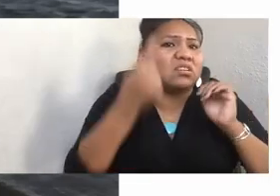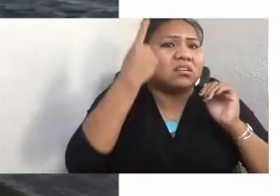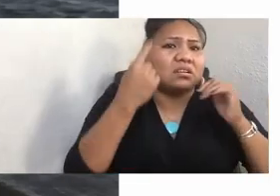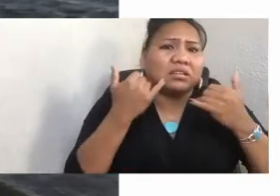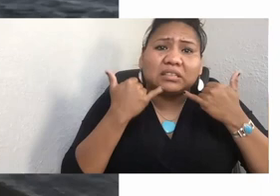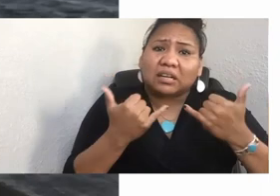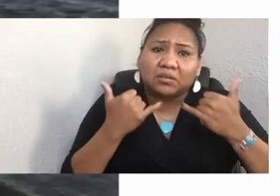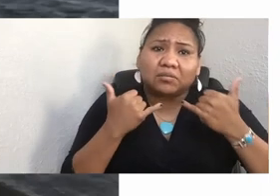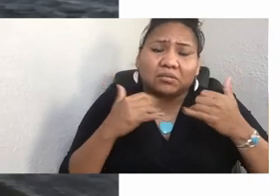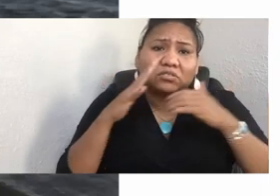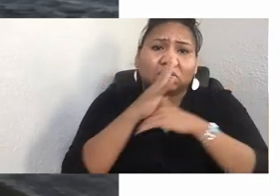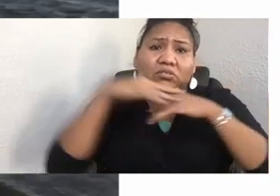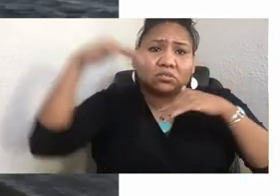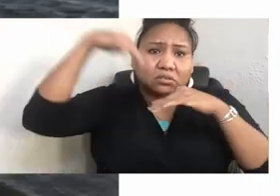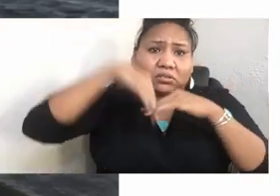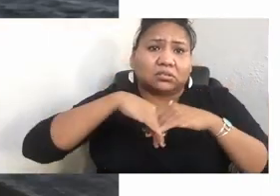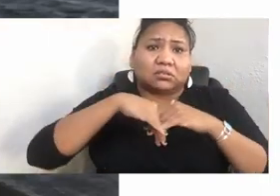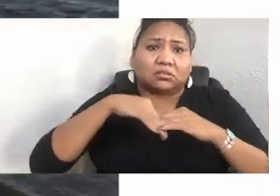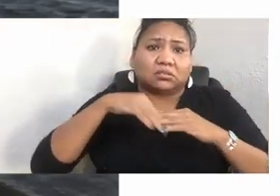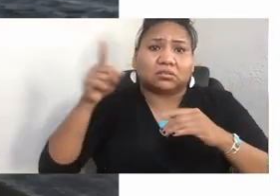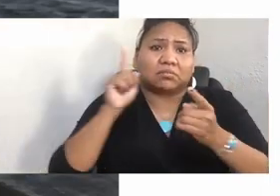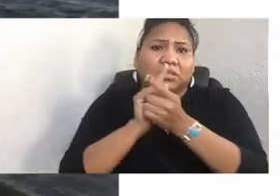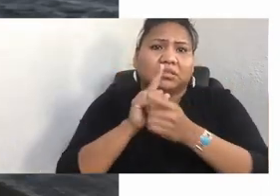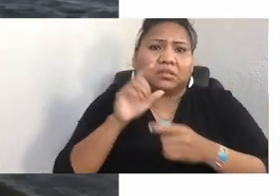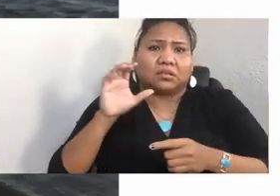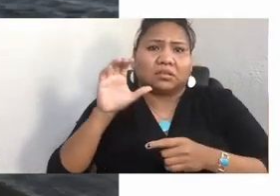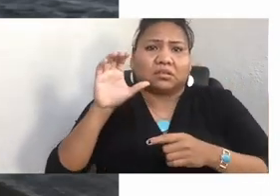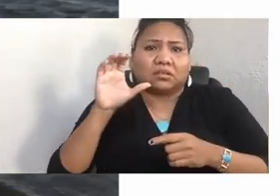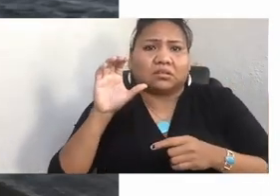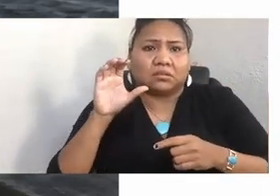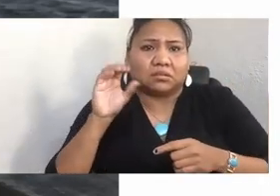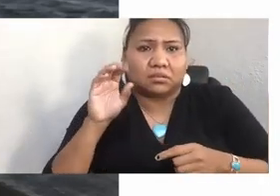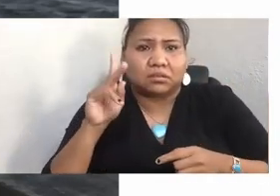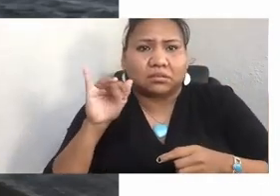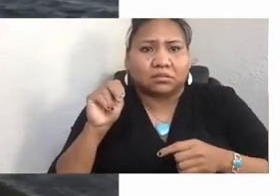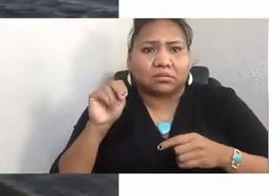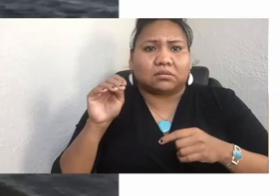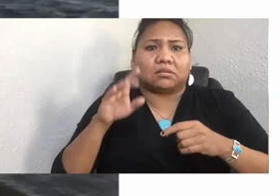with Dr. Cornel Pewewardy. He's Kiowa and a retired professor of Indigenous Nations Studies from Portland State University.